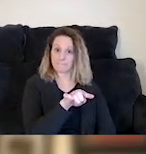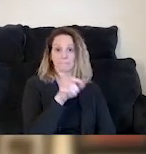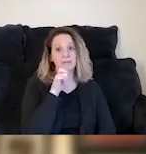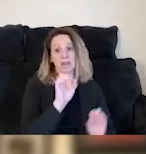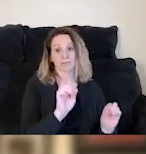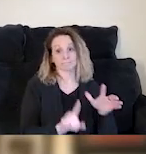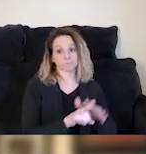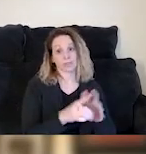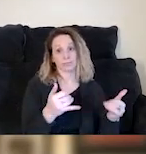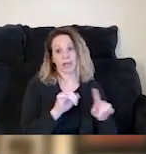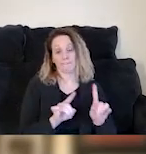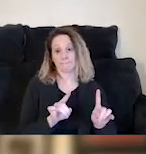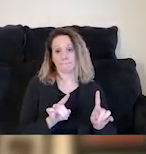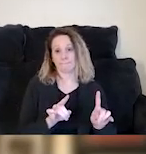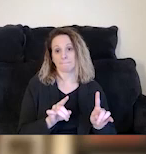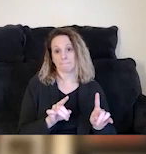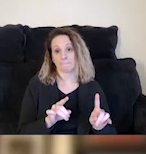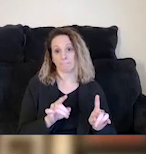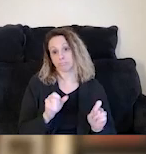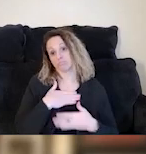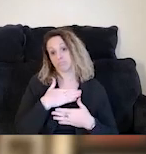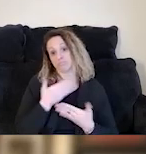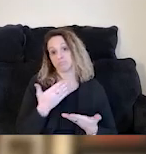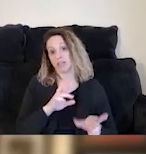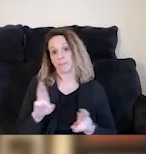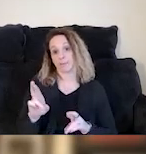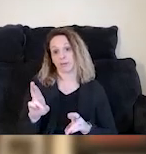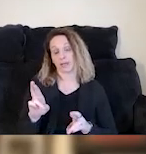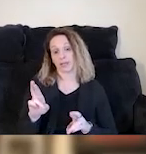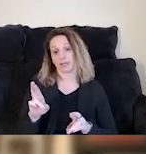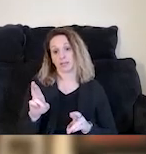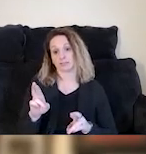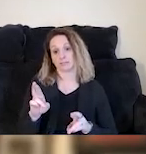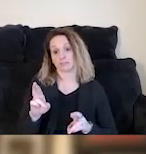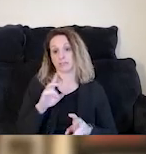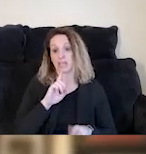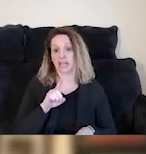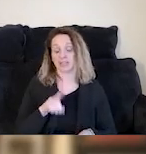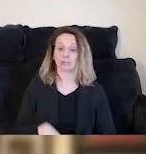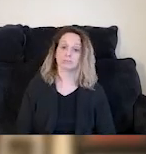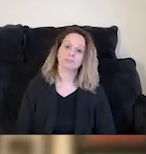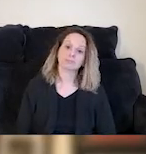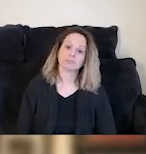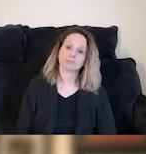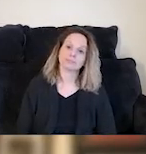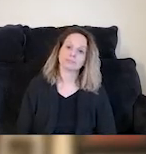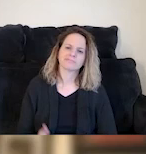so we certainly are more than happy and ready to entertain your questions. Earlier, there was a question,